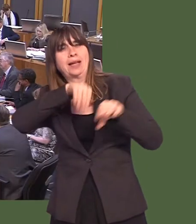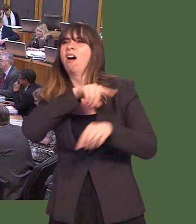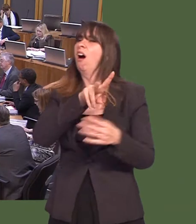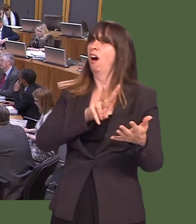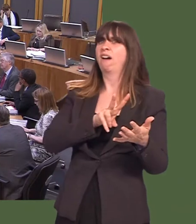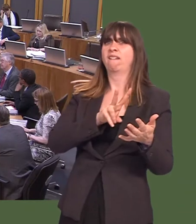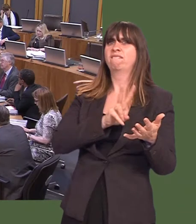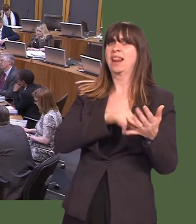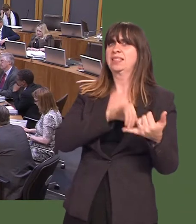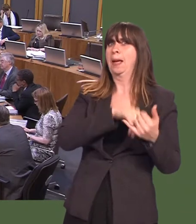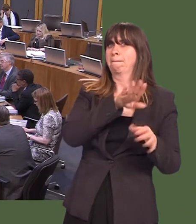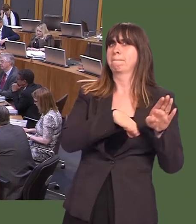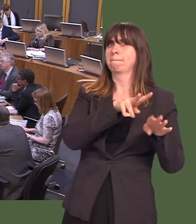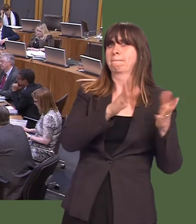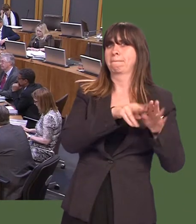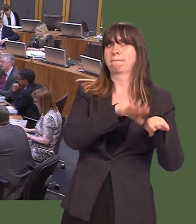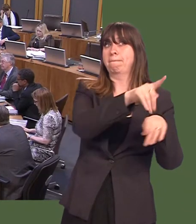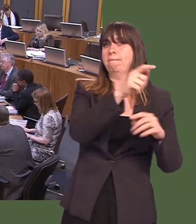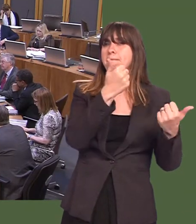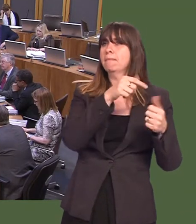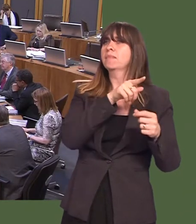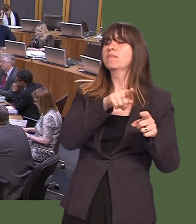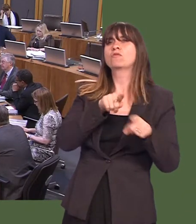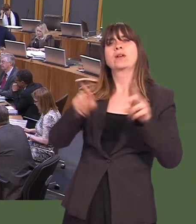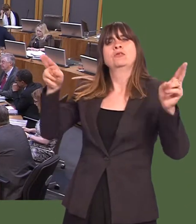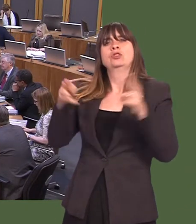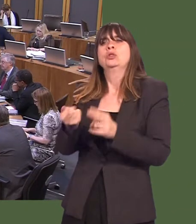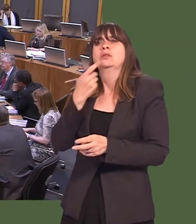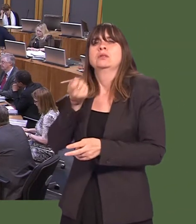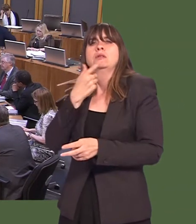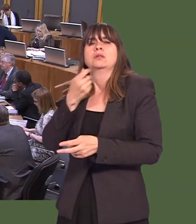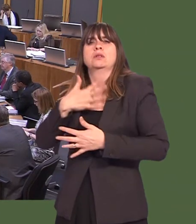Carwyn Jones: Well, Valleys Steps is an innovative approach: it aims to improve mental health and reduce antidepressant prescribing.